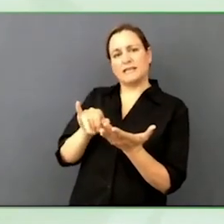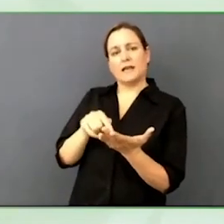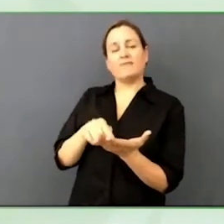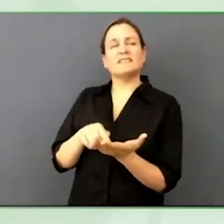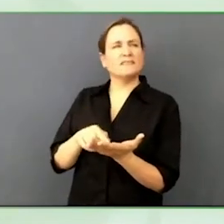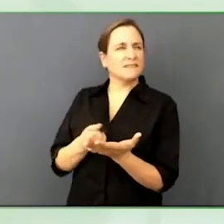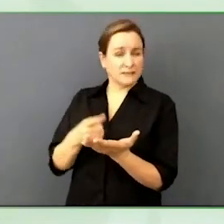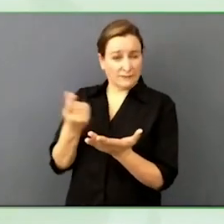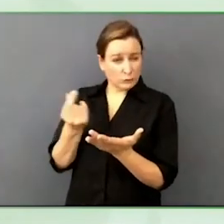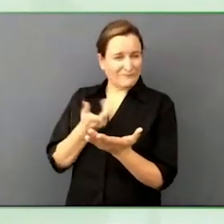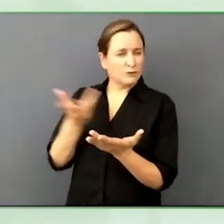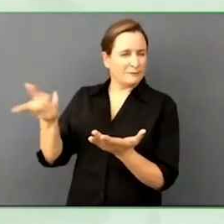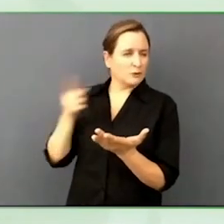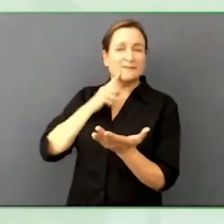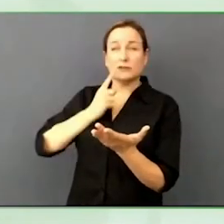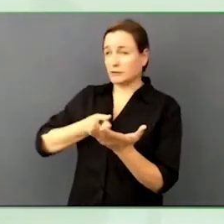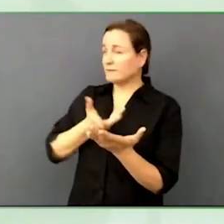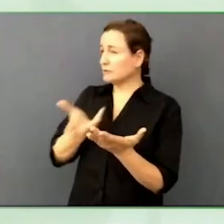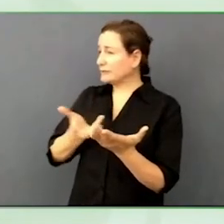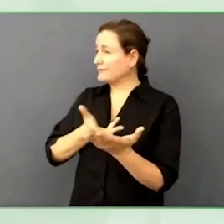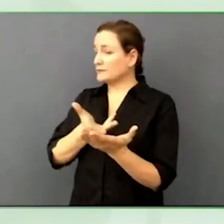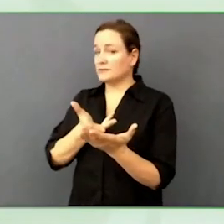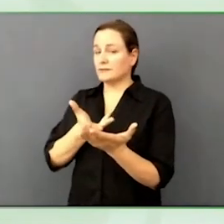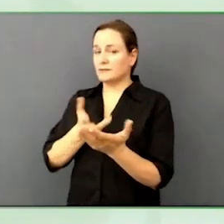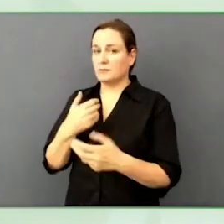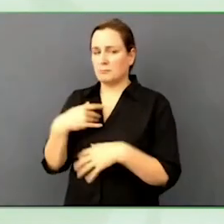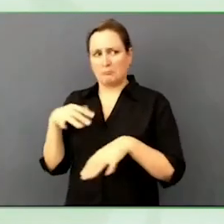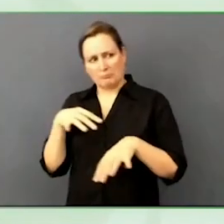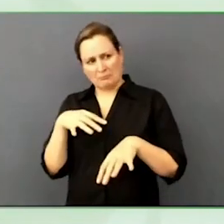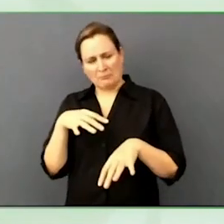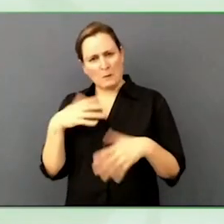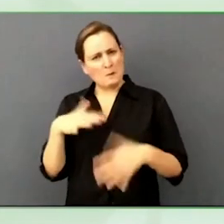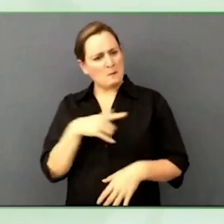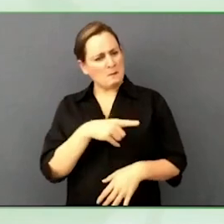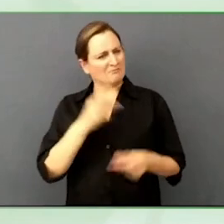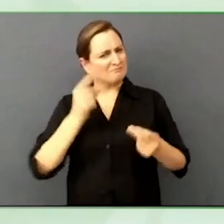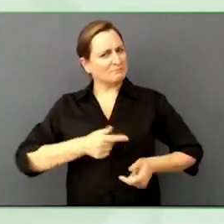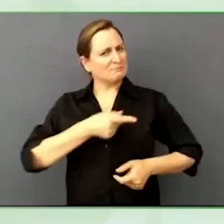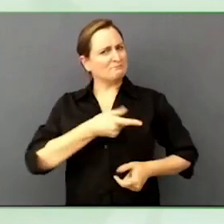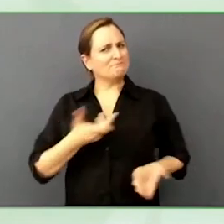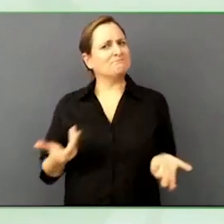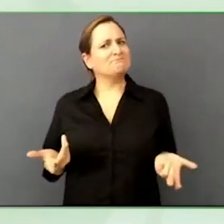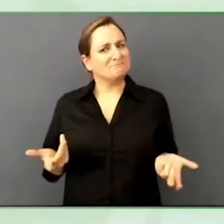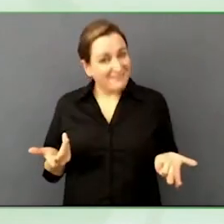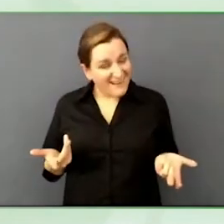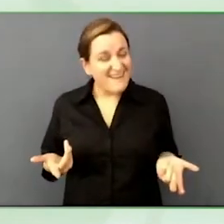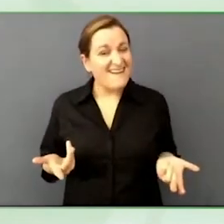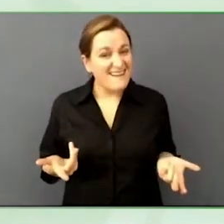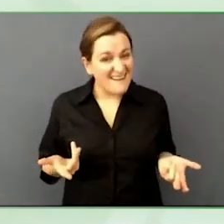That says a lot. OK, you are very convincing.